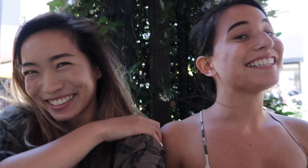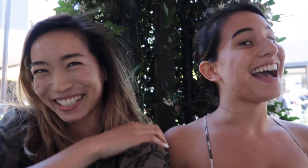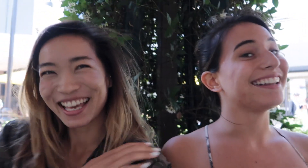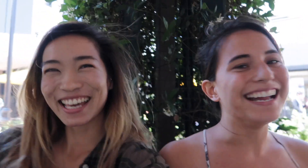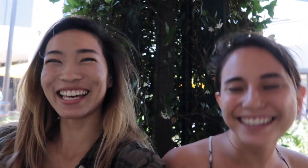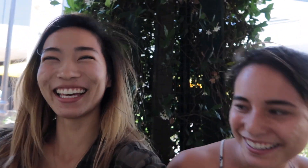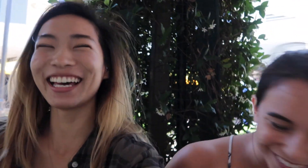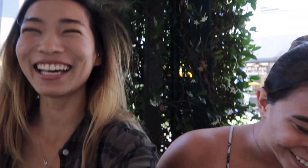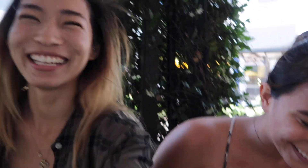Exactly